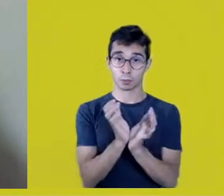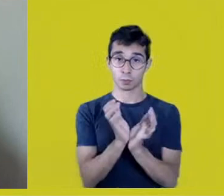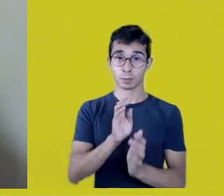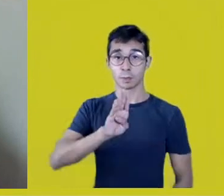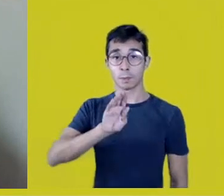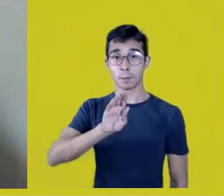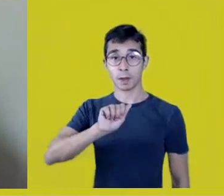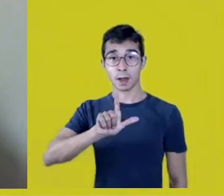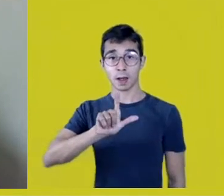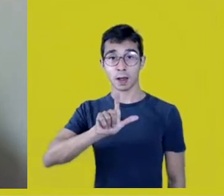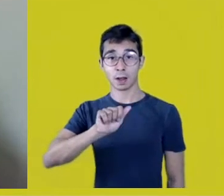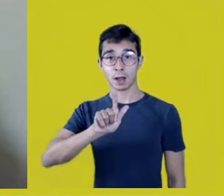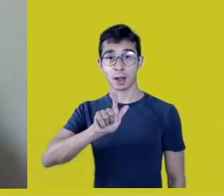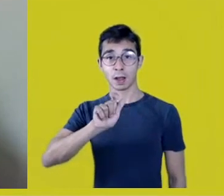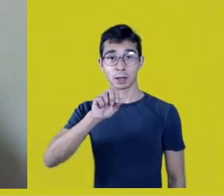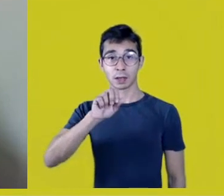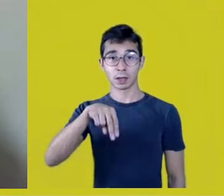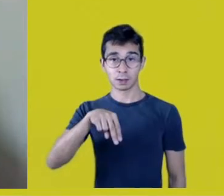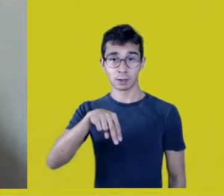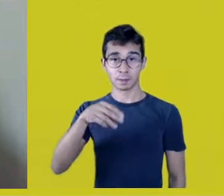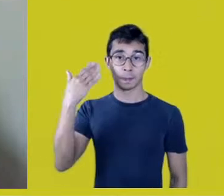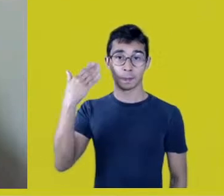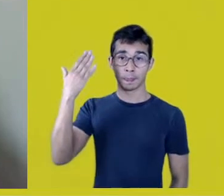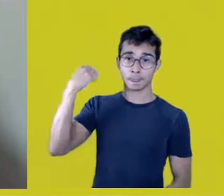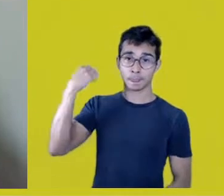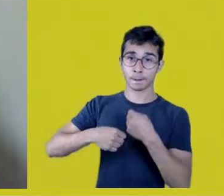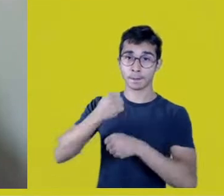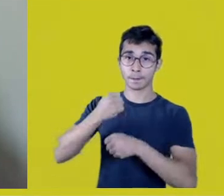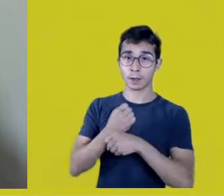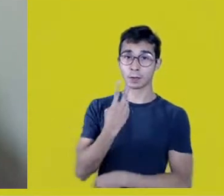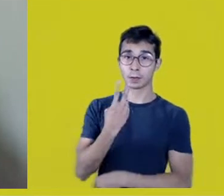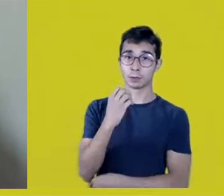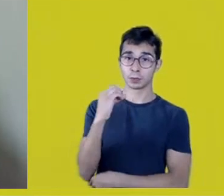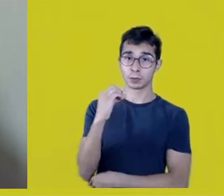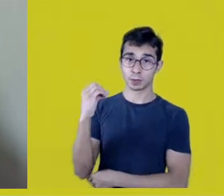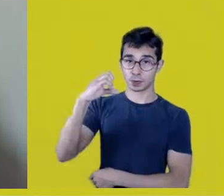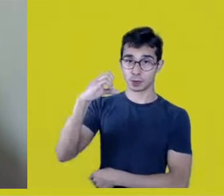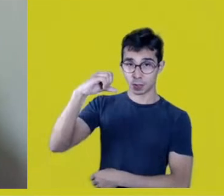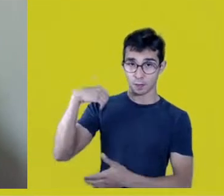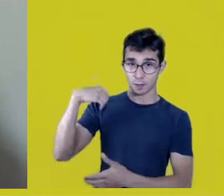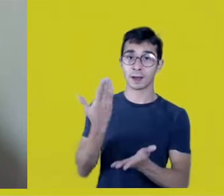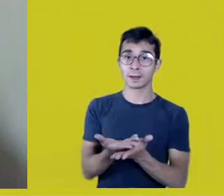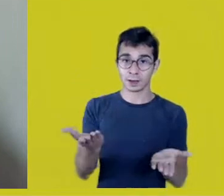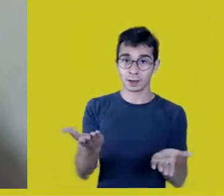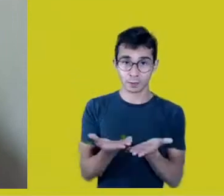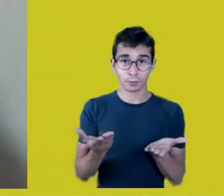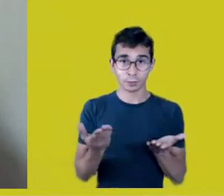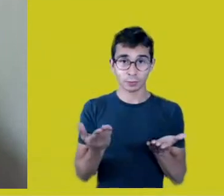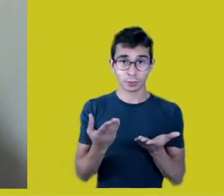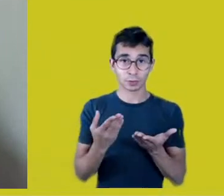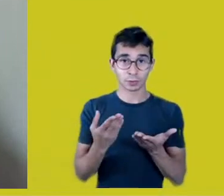recognized in 2014 as part of São Paulo’s immaterial heritage.